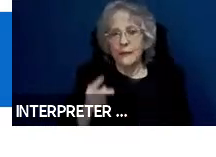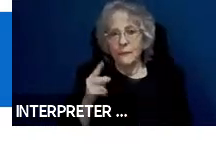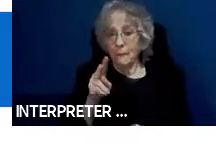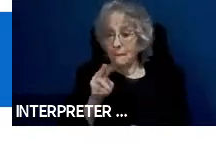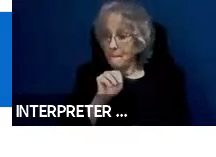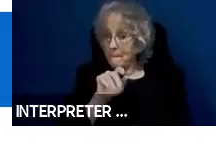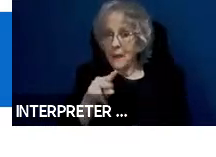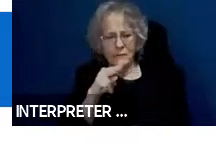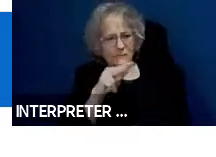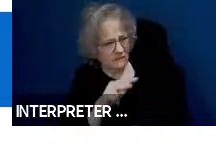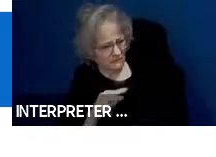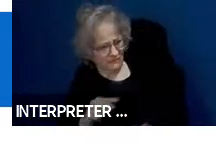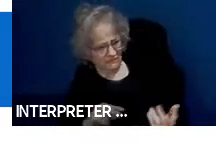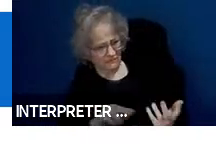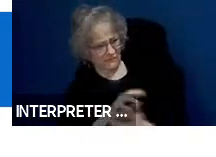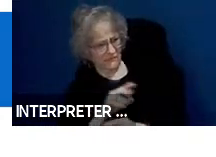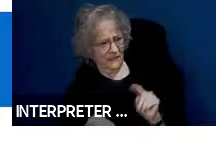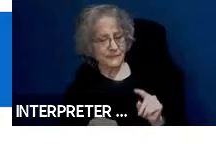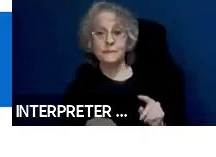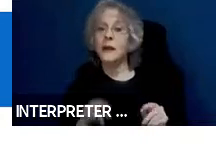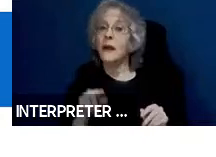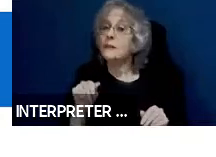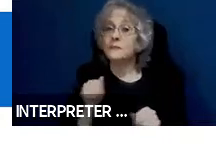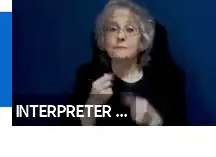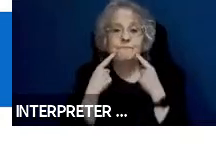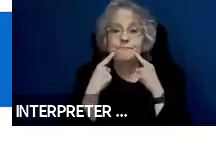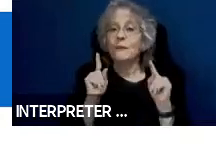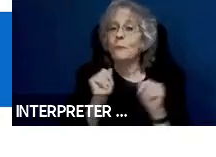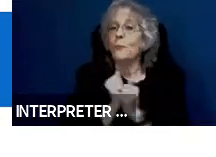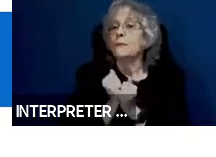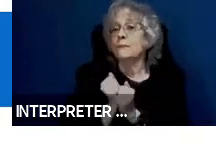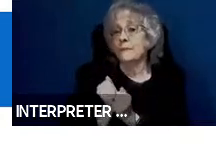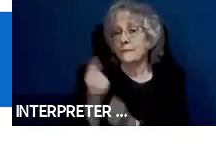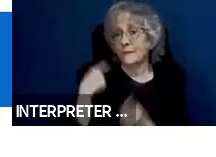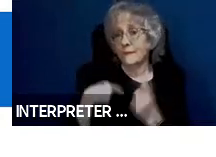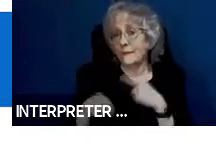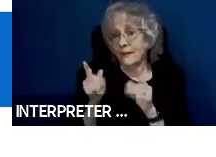It has got to work with sign language users. Everything that needs, that is presented in